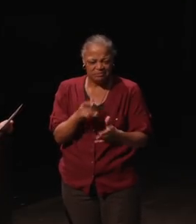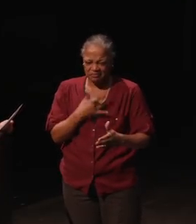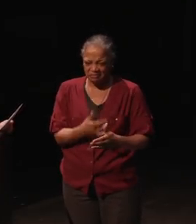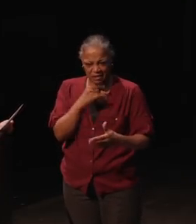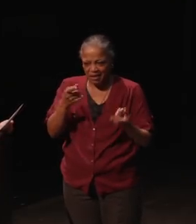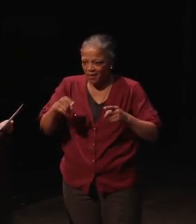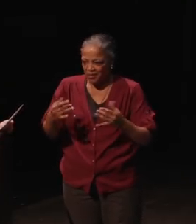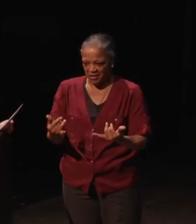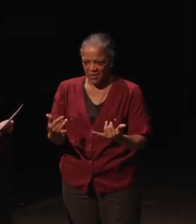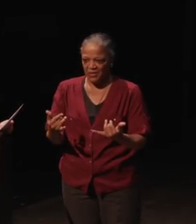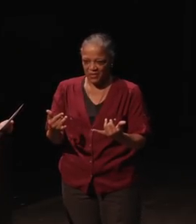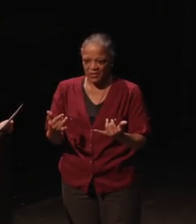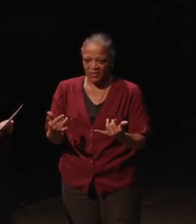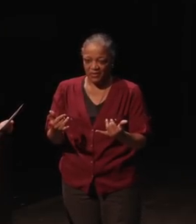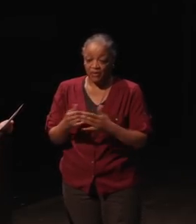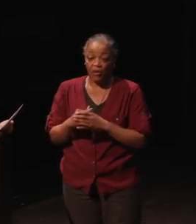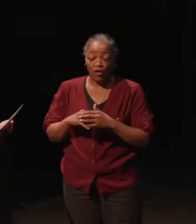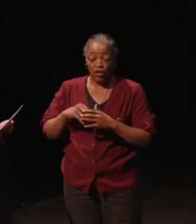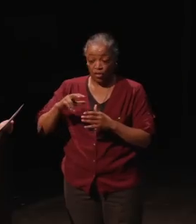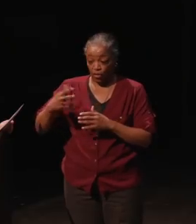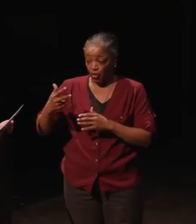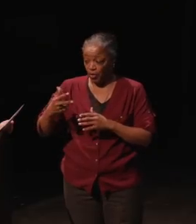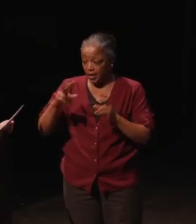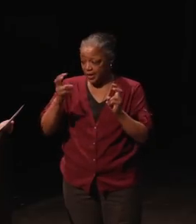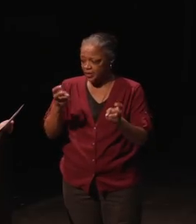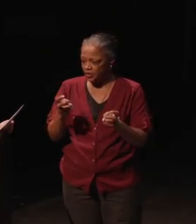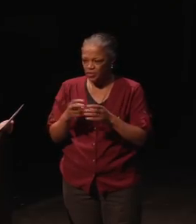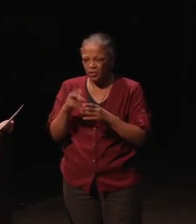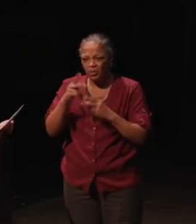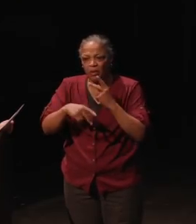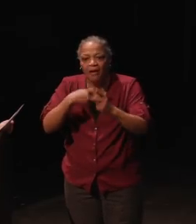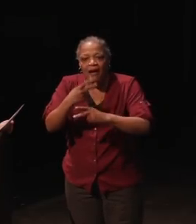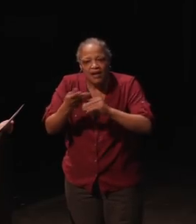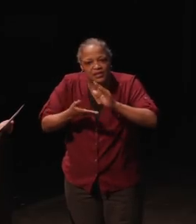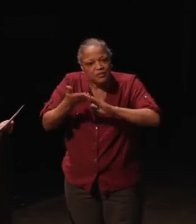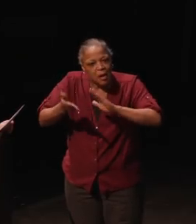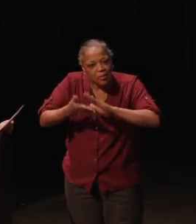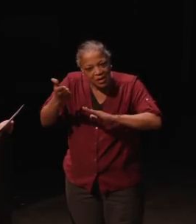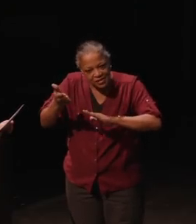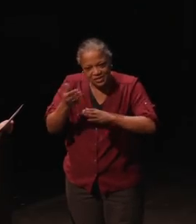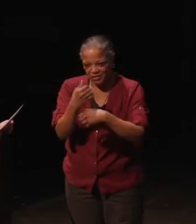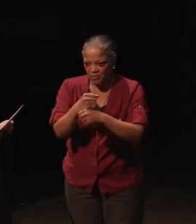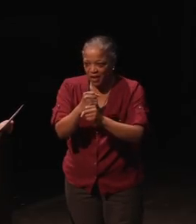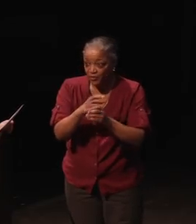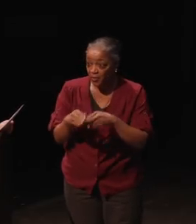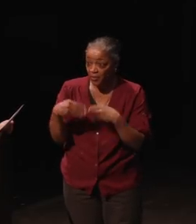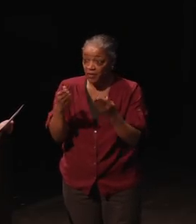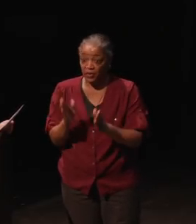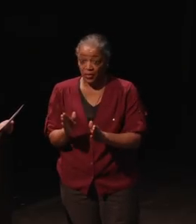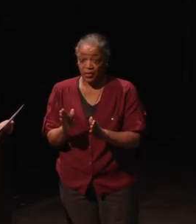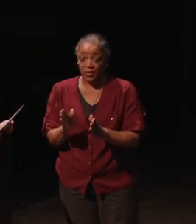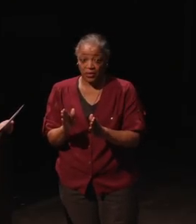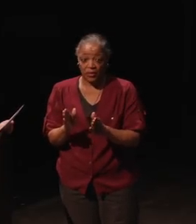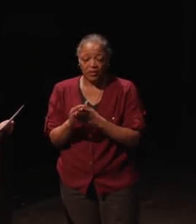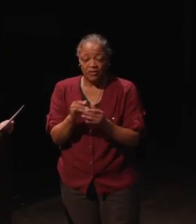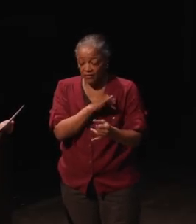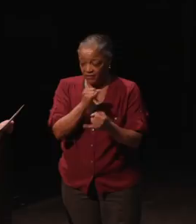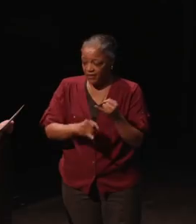The third factor is looking at the types of the operations of the manufacturer or provider, and finally, the extent to